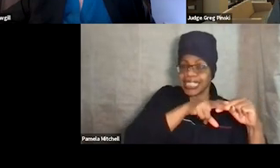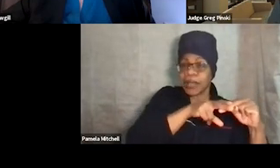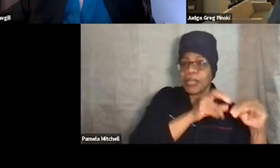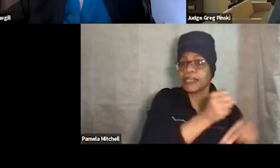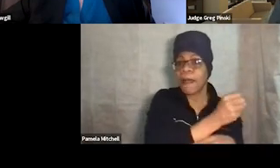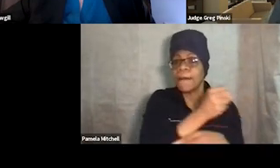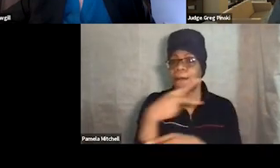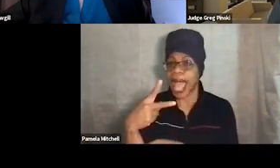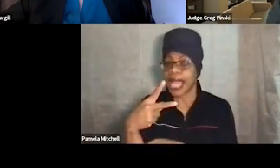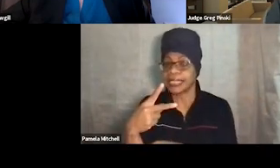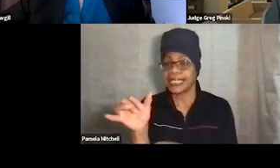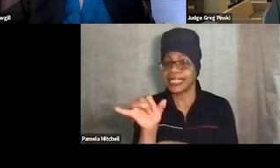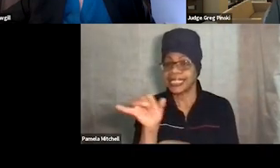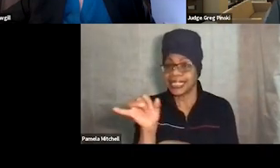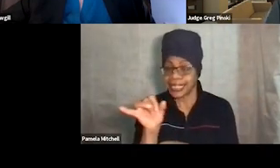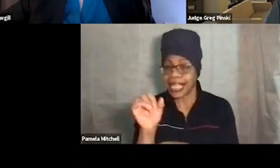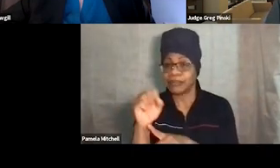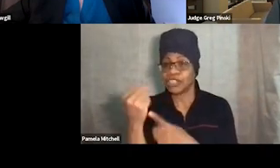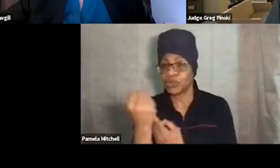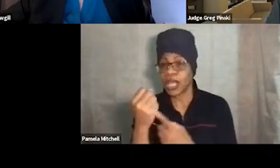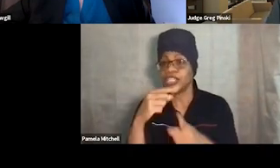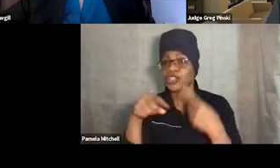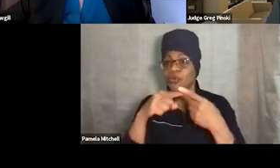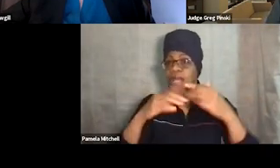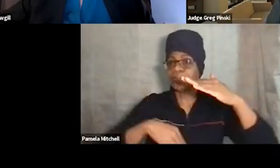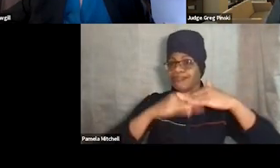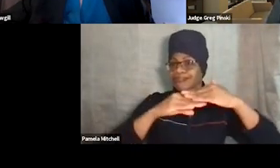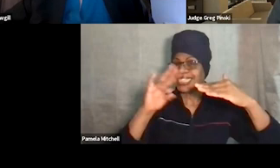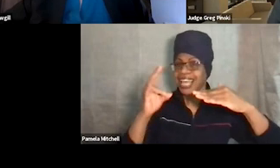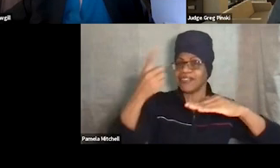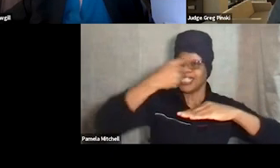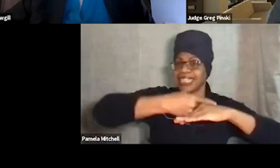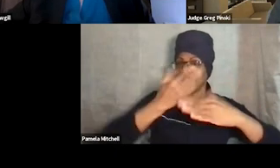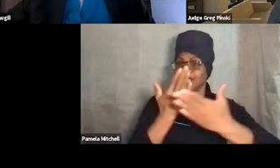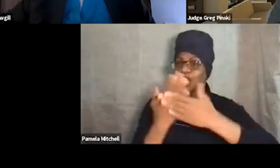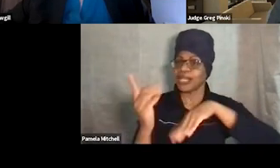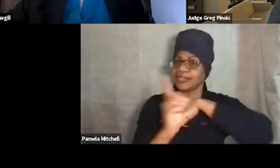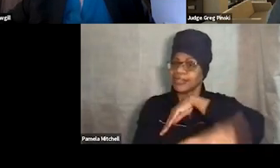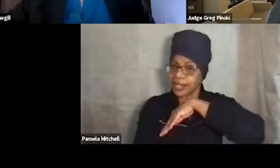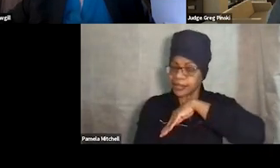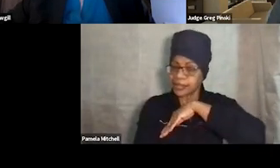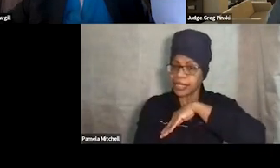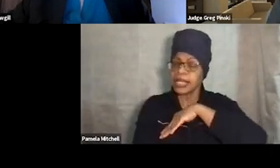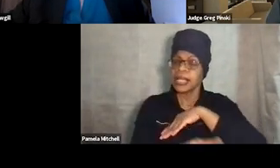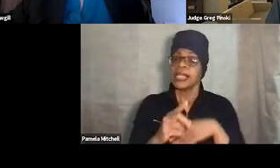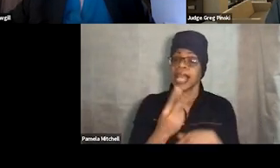once you hit a seven-day jail sanction, and dramatically, once the two-week mark is hit,